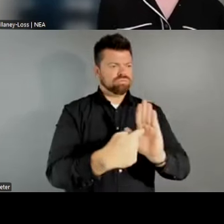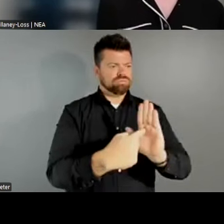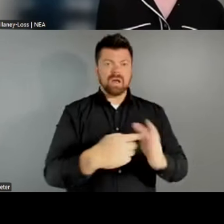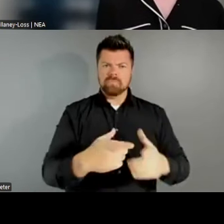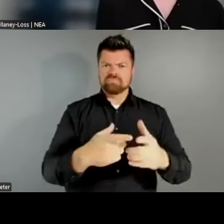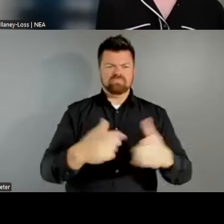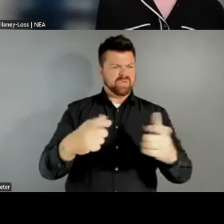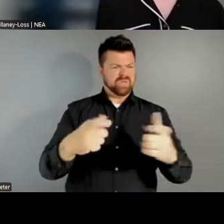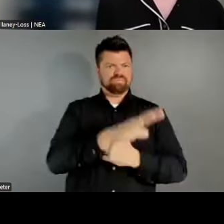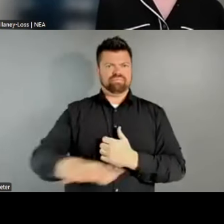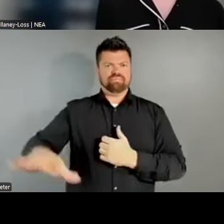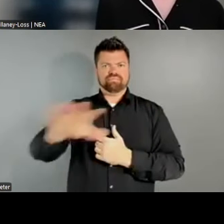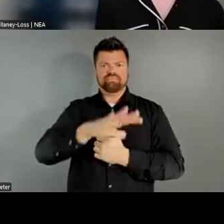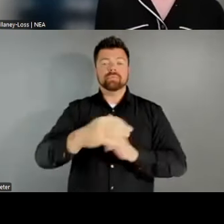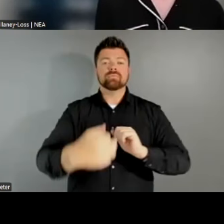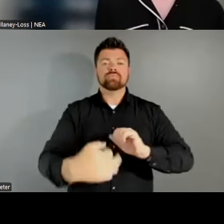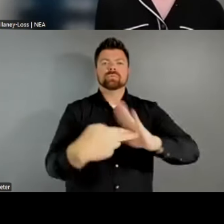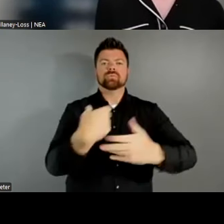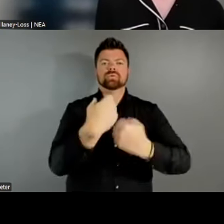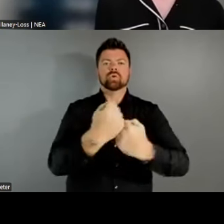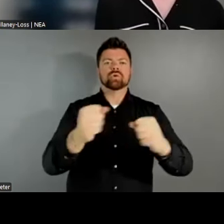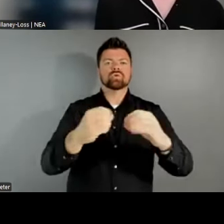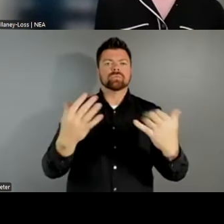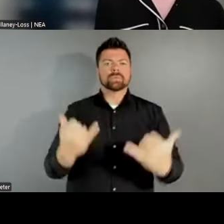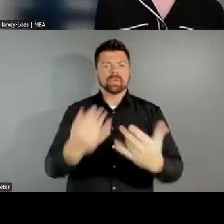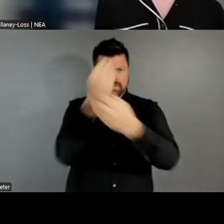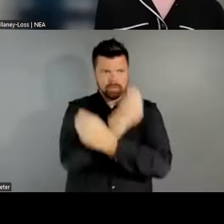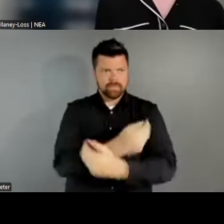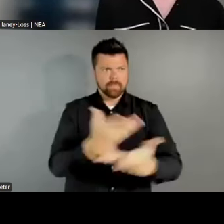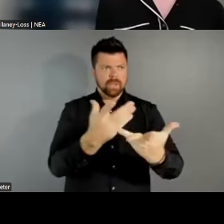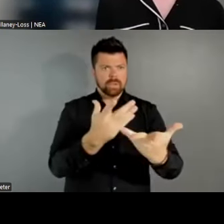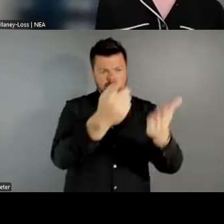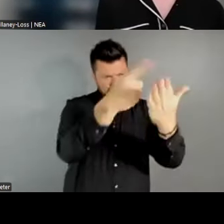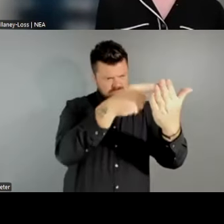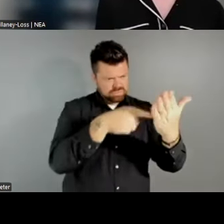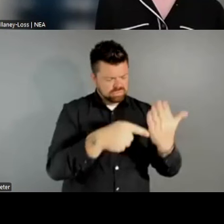perspective, how can the findings of this research advance the needs of practitioners such as